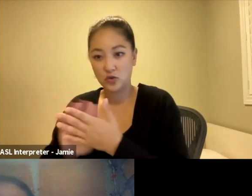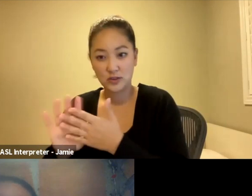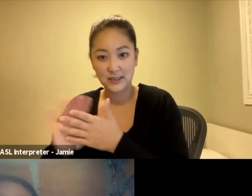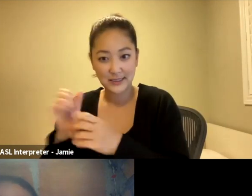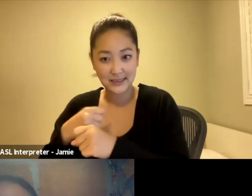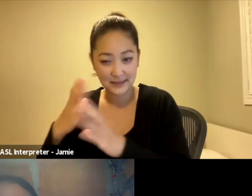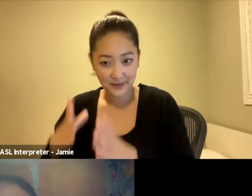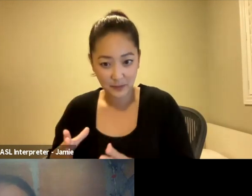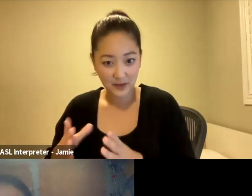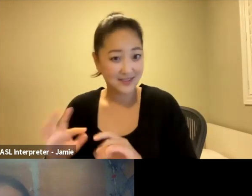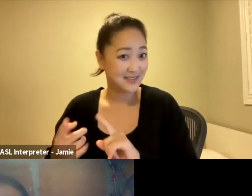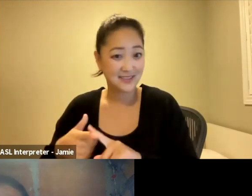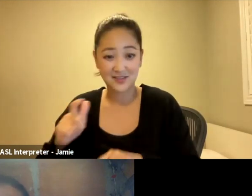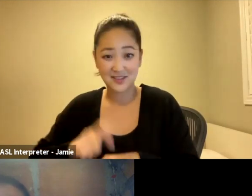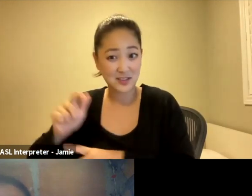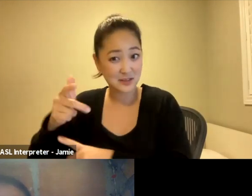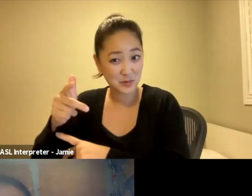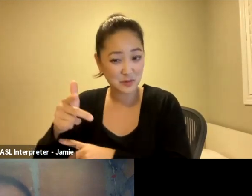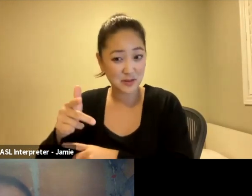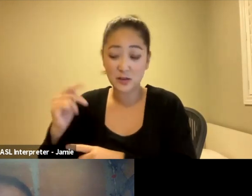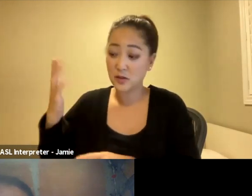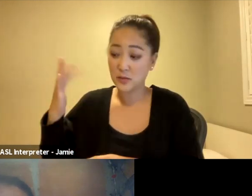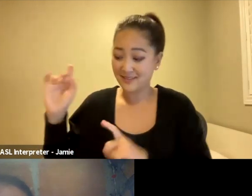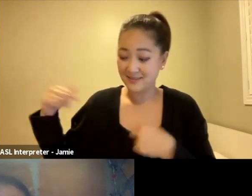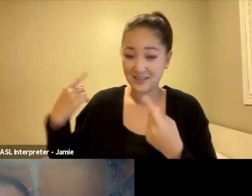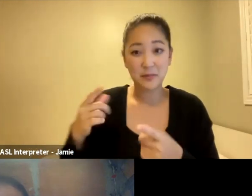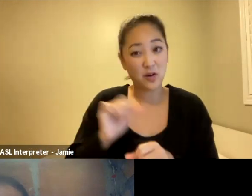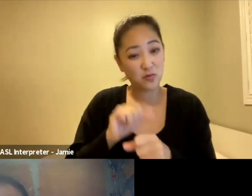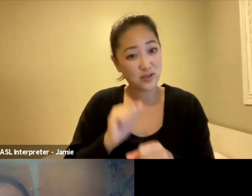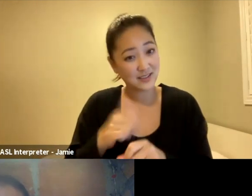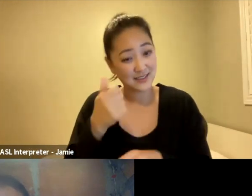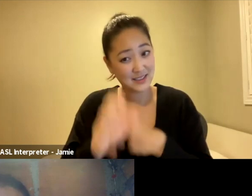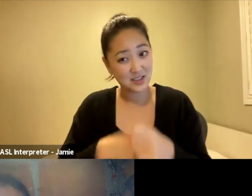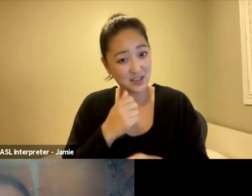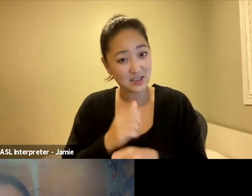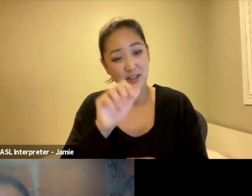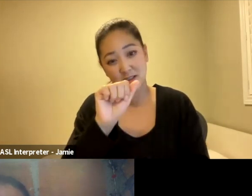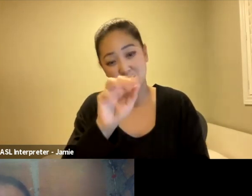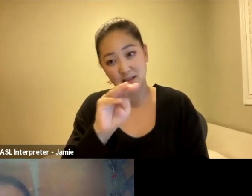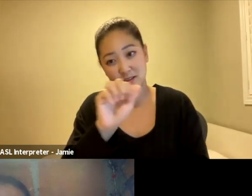because before I was working for ten years in Amazon with friends, I made very